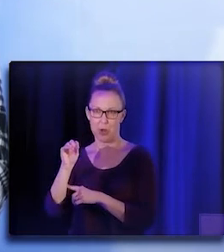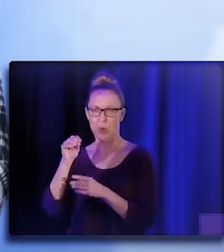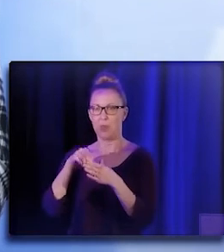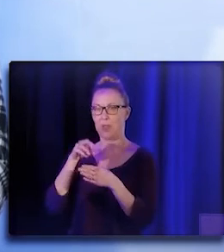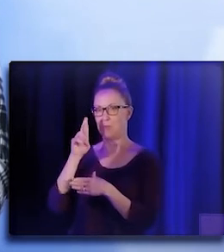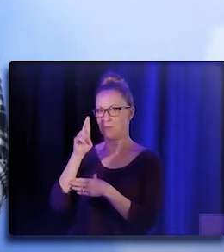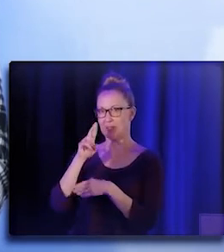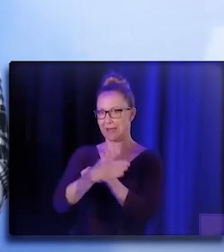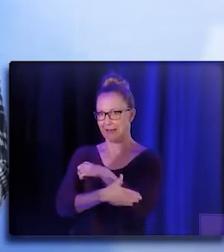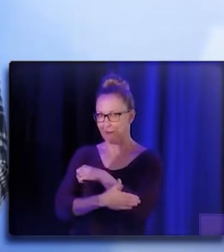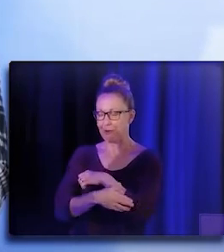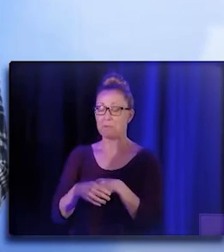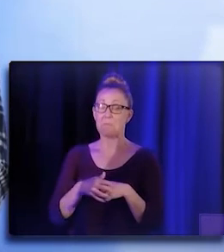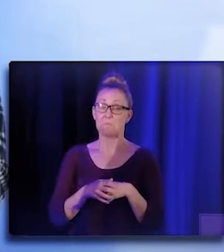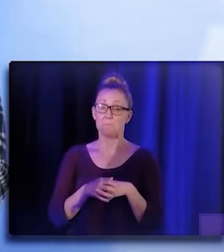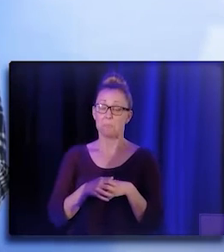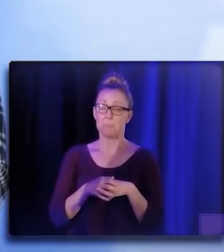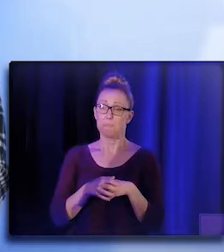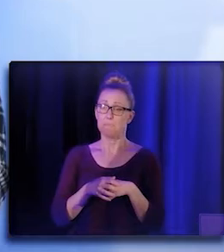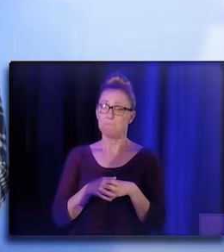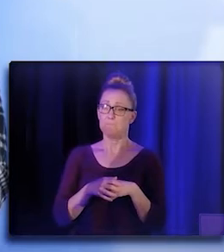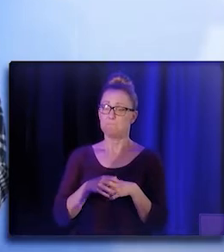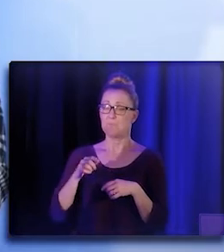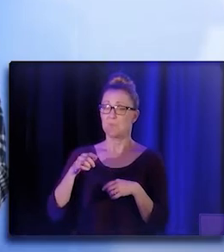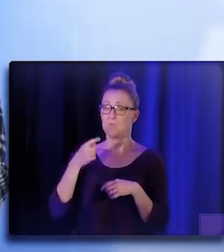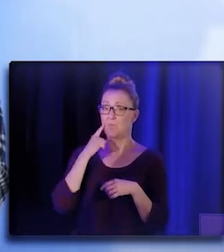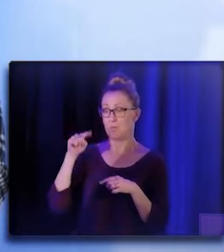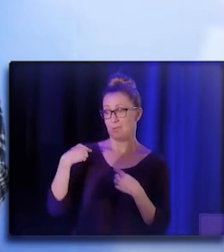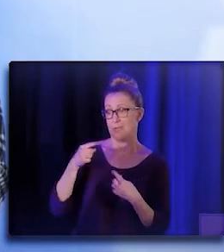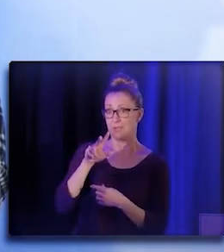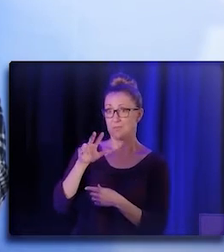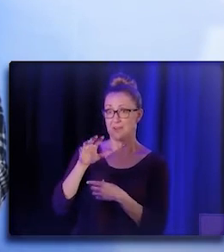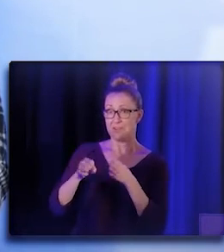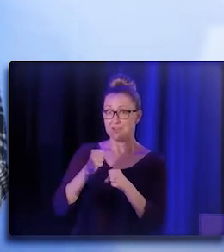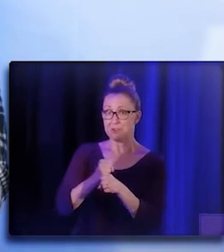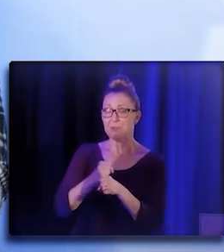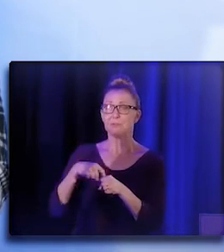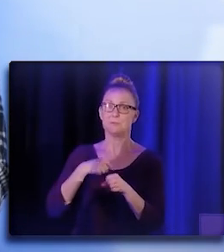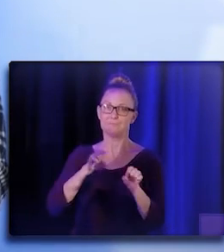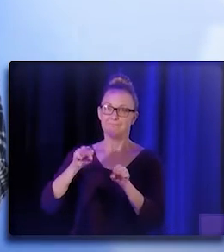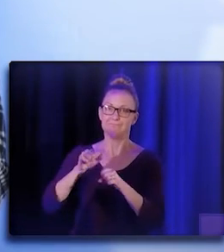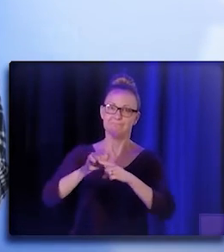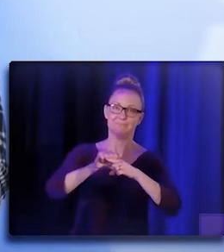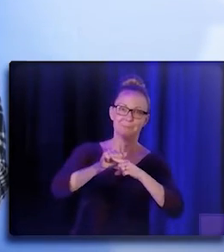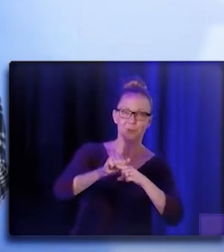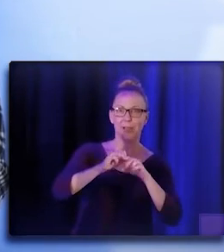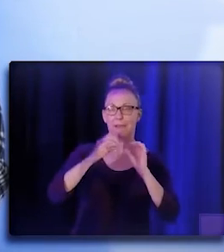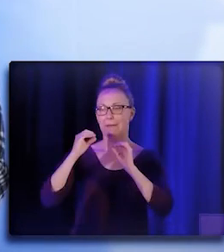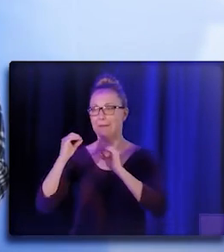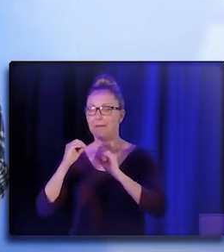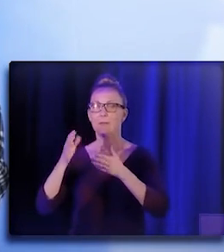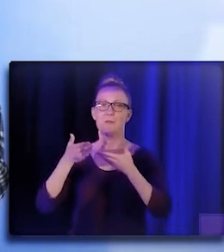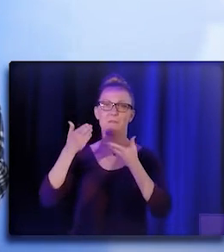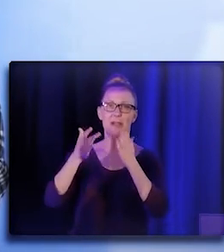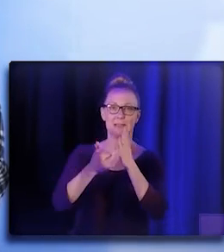We have been able to, during 35 years, we have been able to train, to provide technical assistance